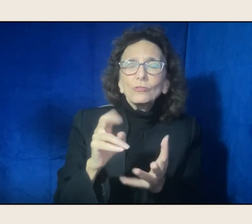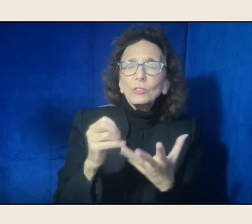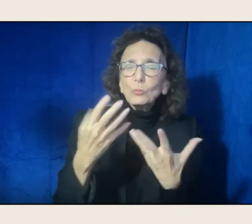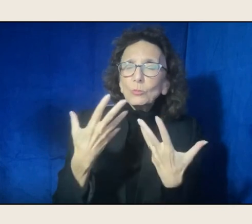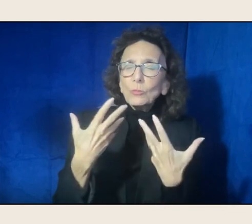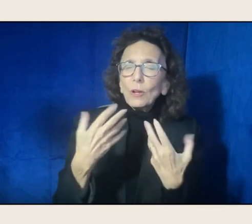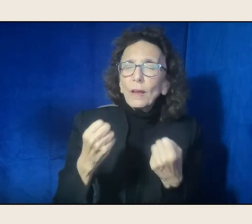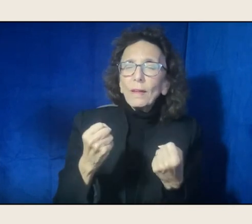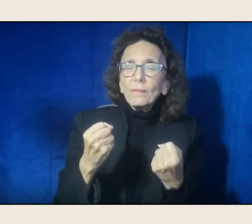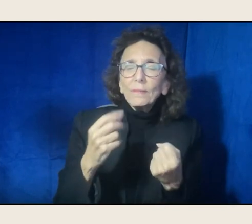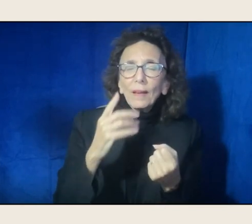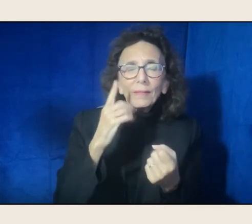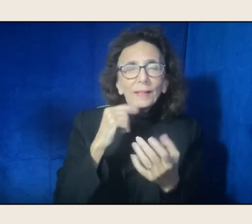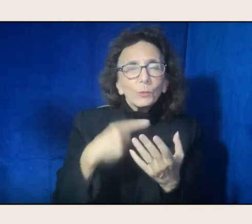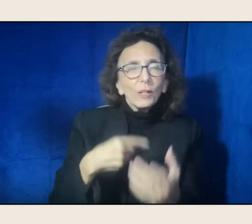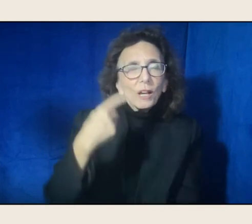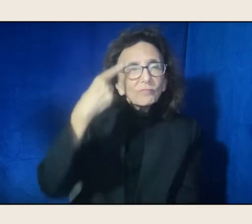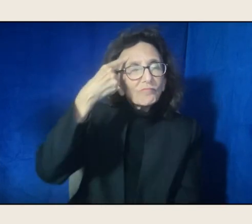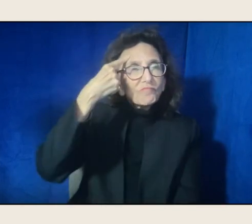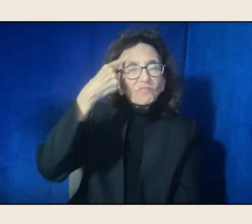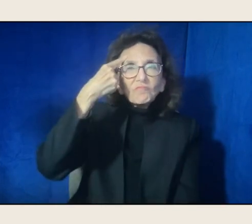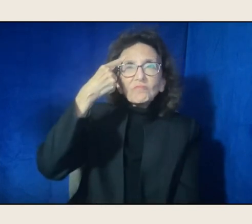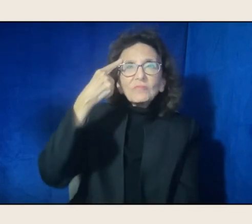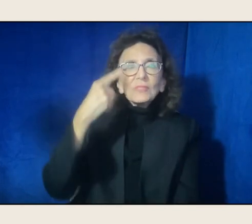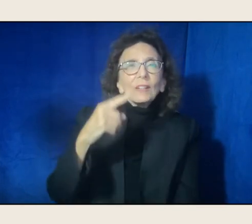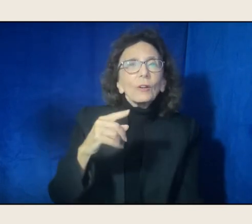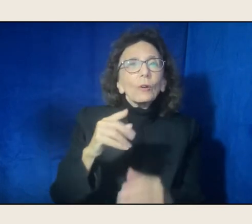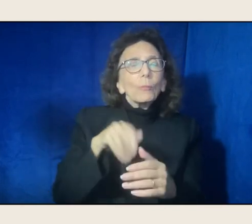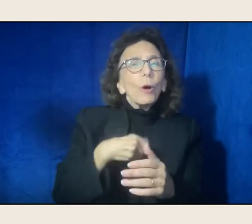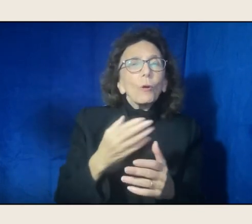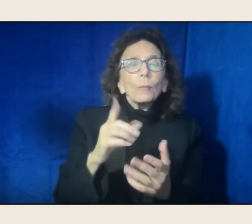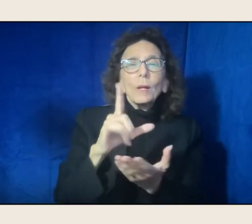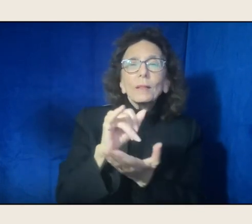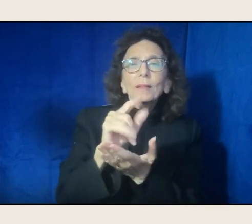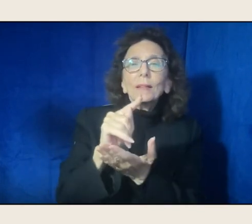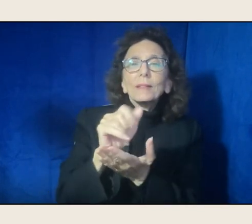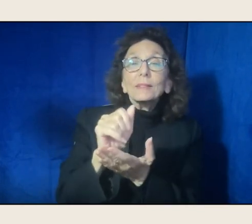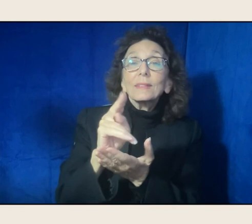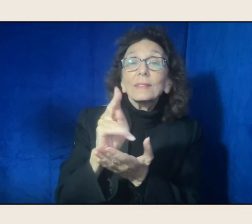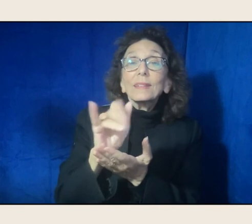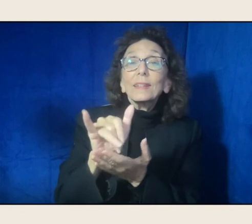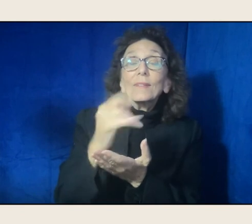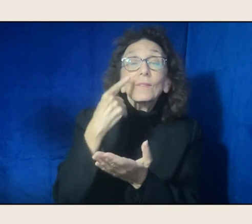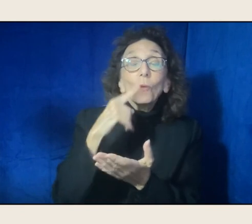in her poem "Litany for Survival", which at one point, I had semi-memorized.